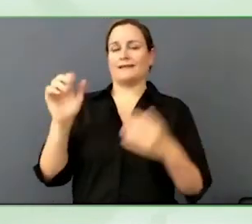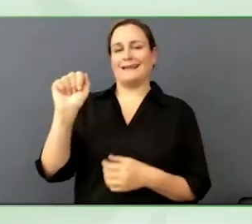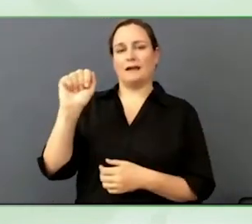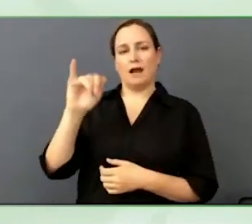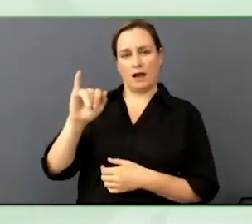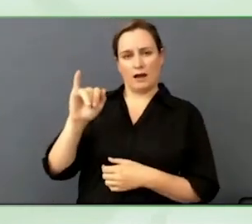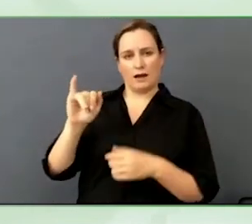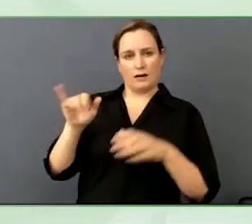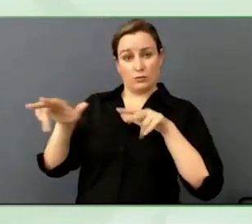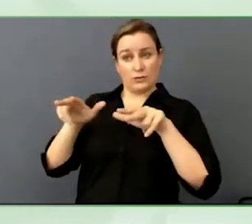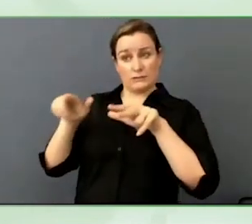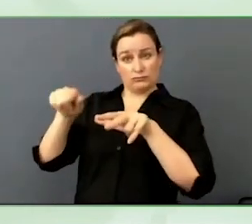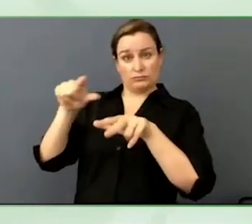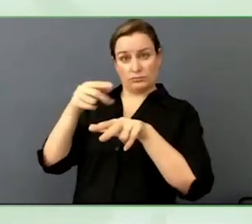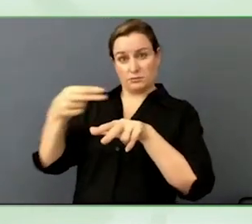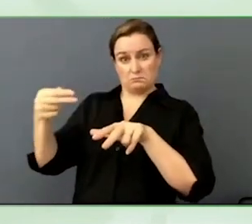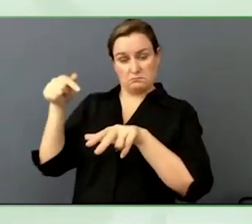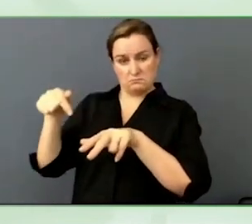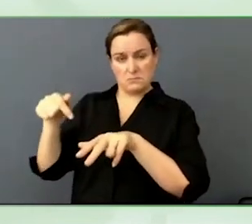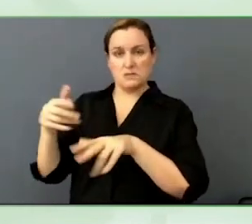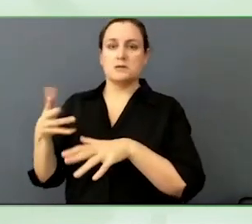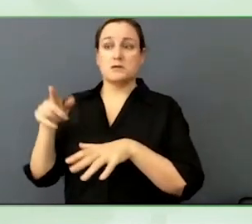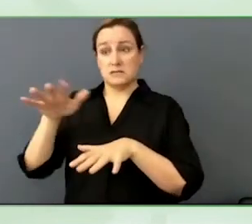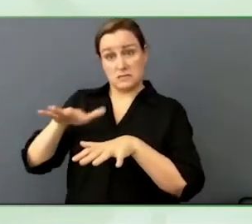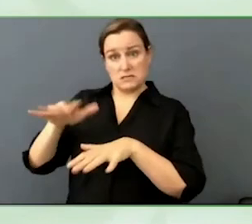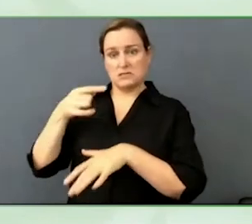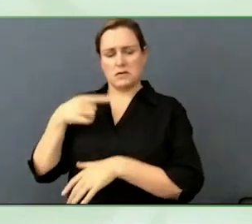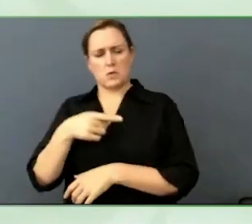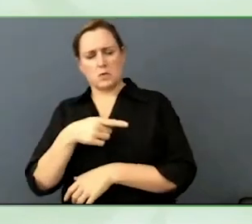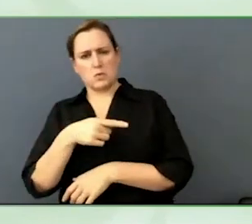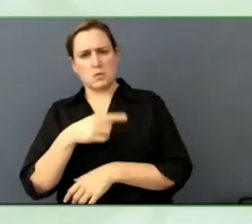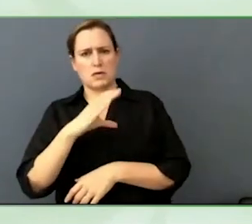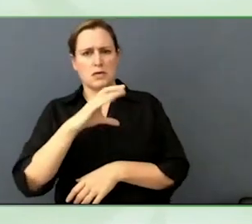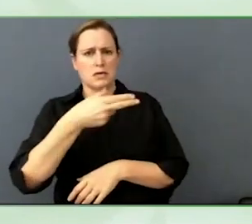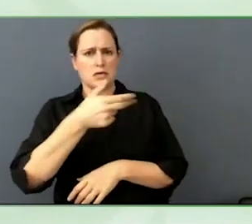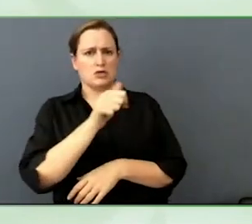the website, ChatGPT sometimes writes plausible sounding but incorrect answers.